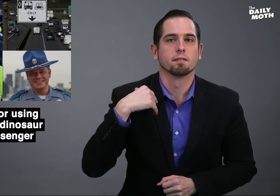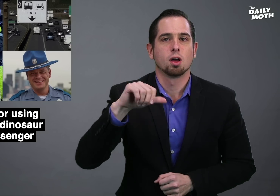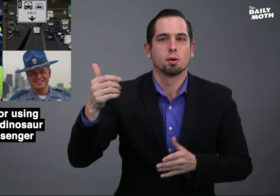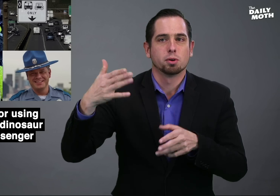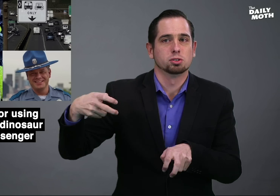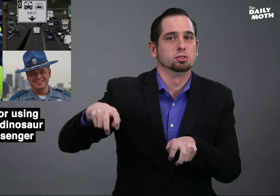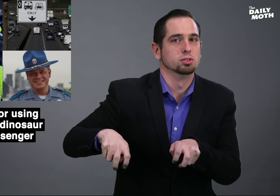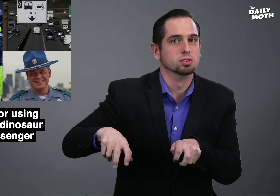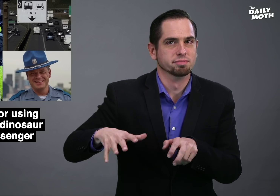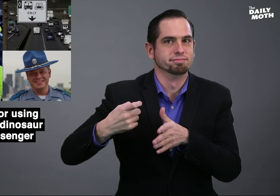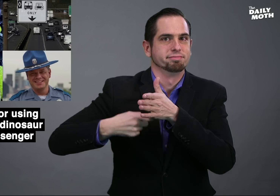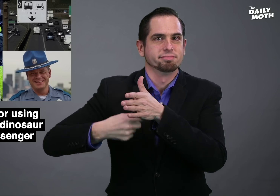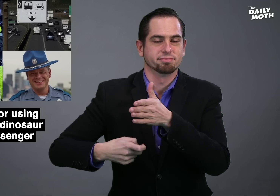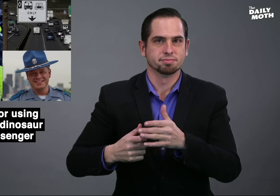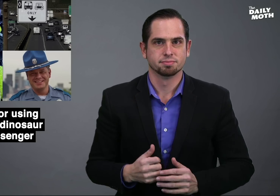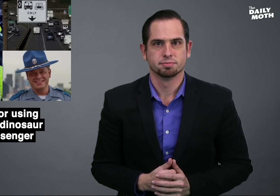there is a passenger.